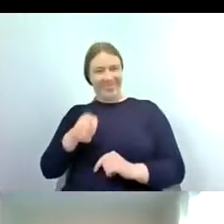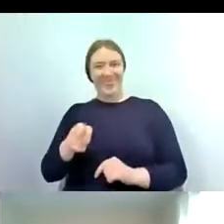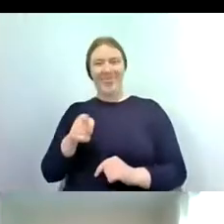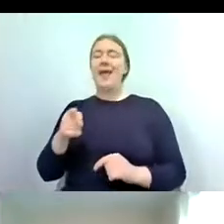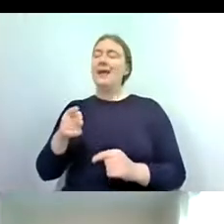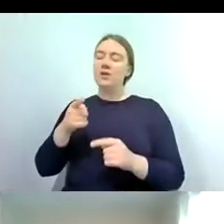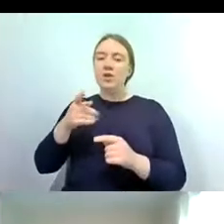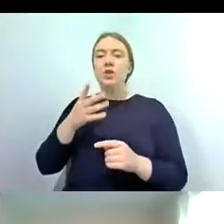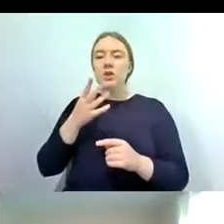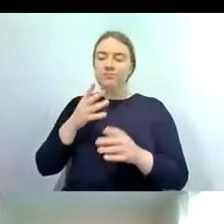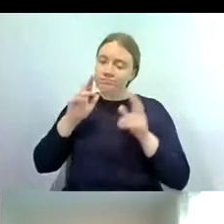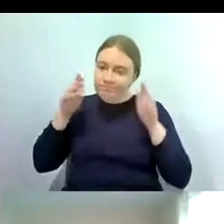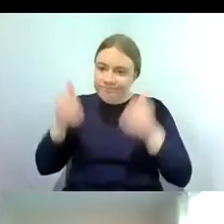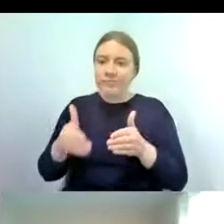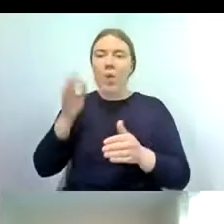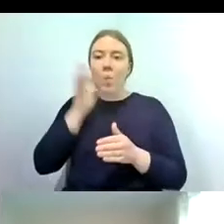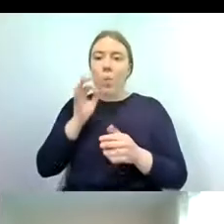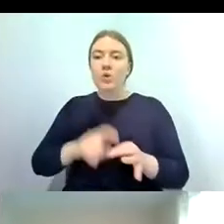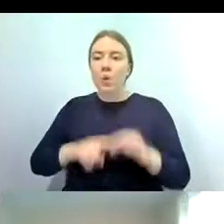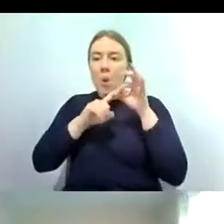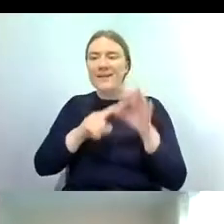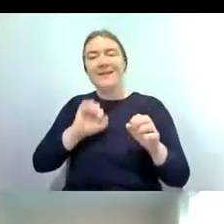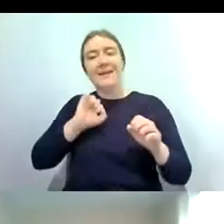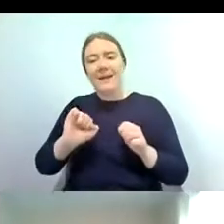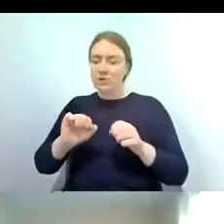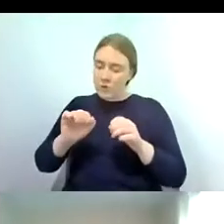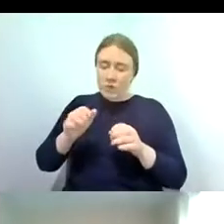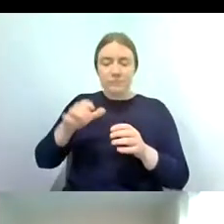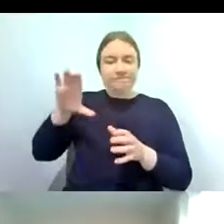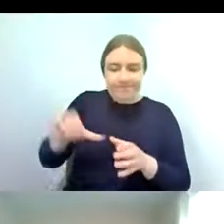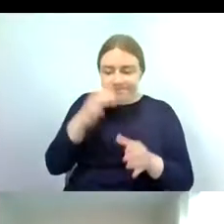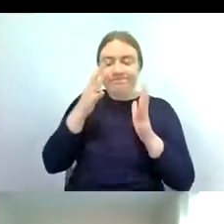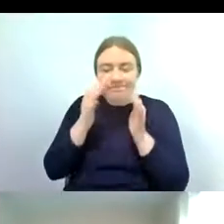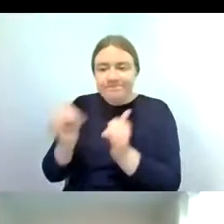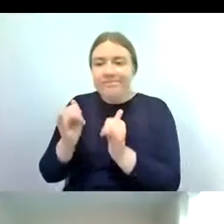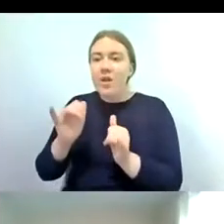this scheme that i have based this talk on as this is what we widely use with our volunteers